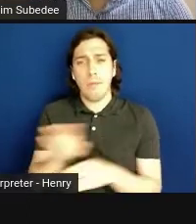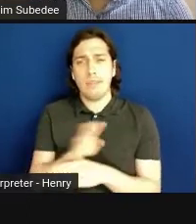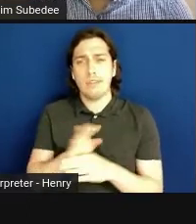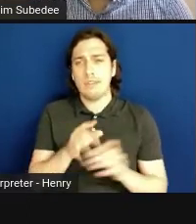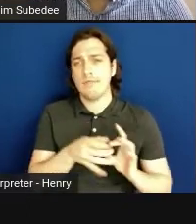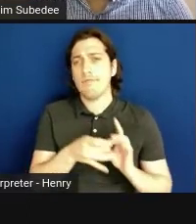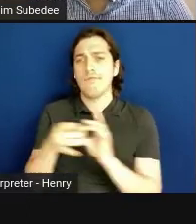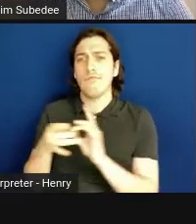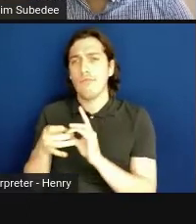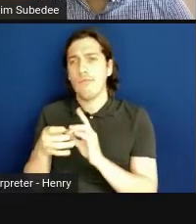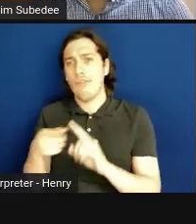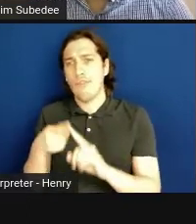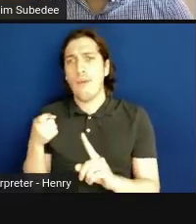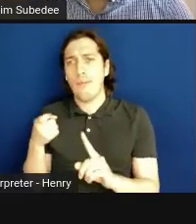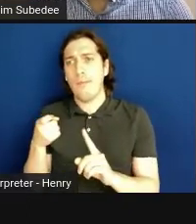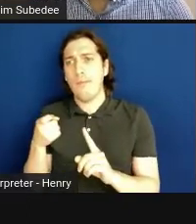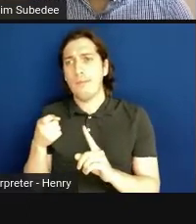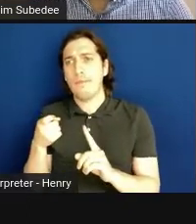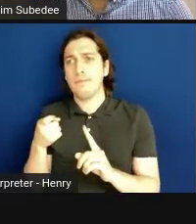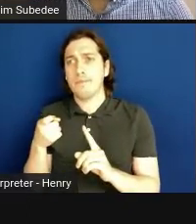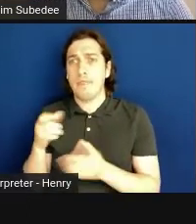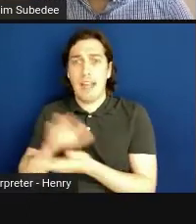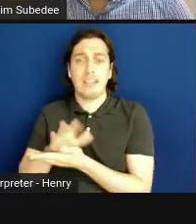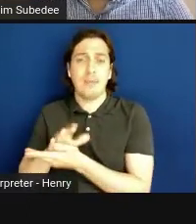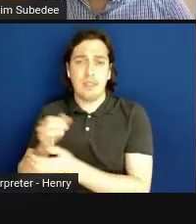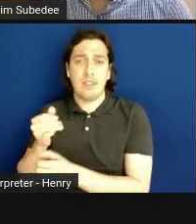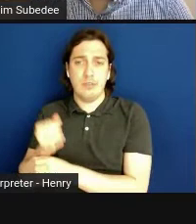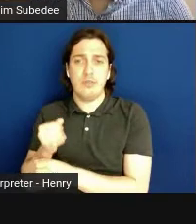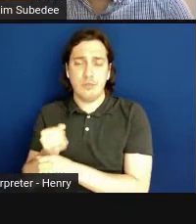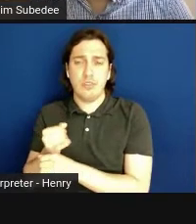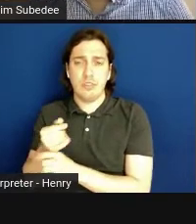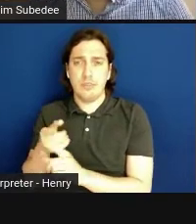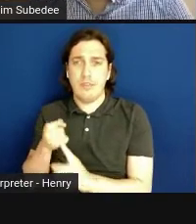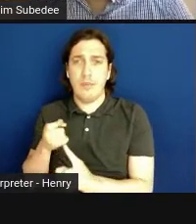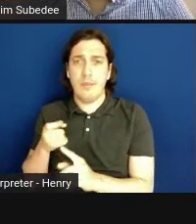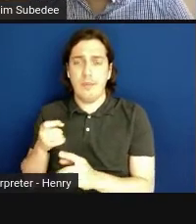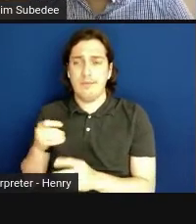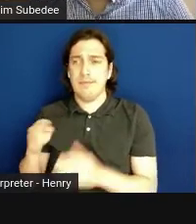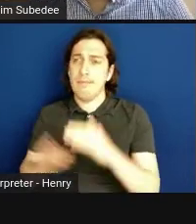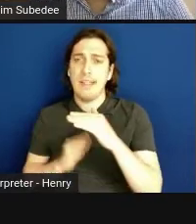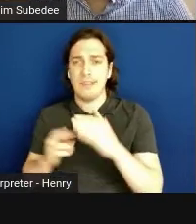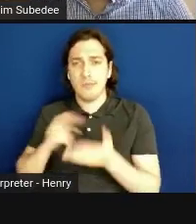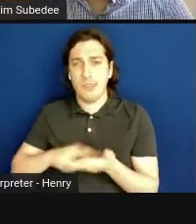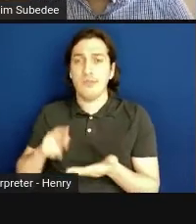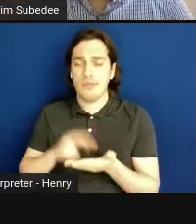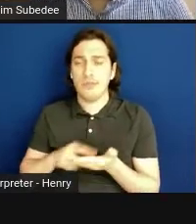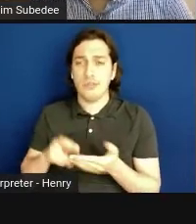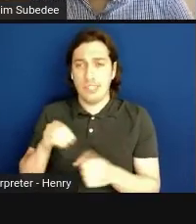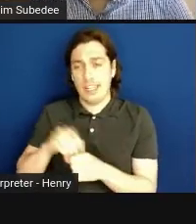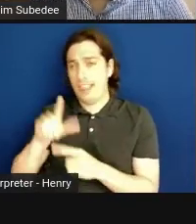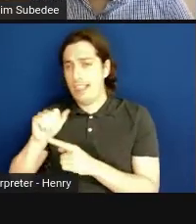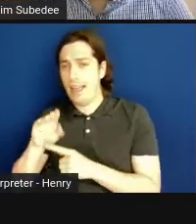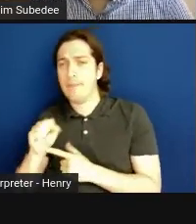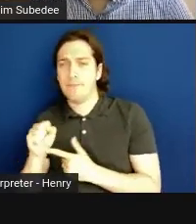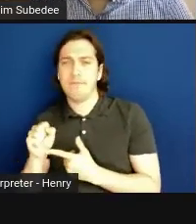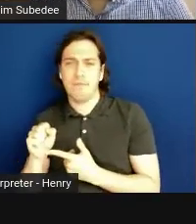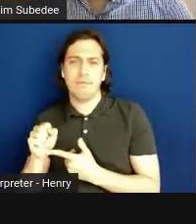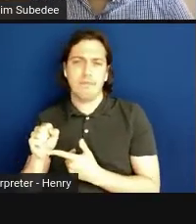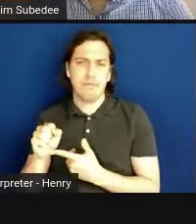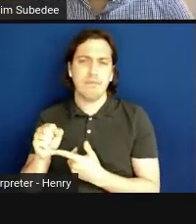they spin out of academic institutions from basic research that was done in an academic lab. So academic partnerships